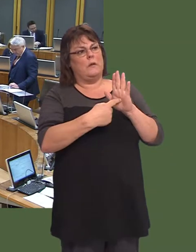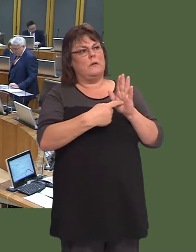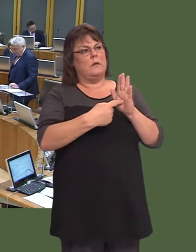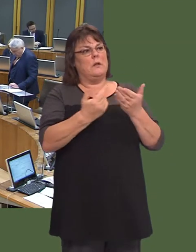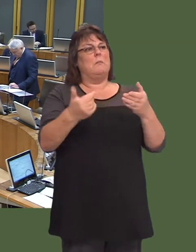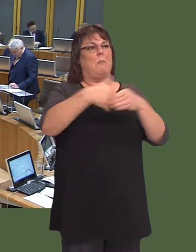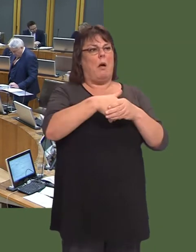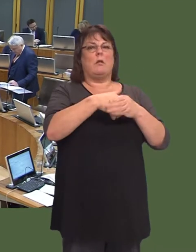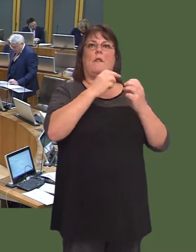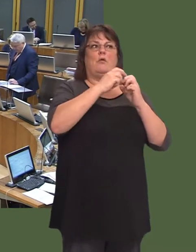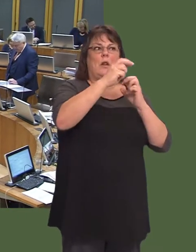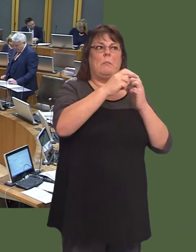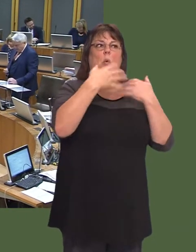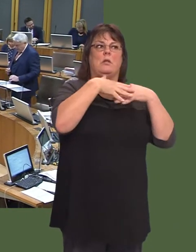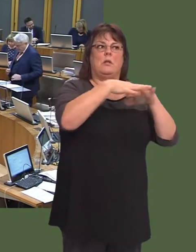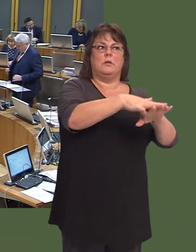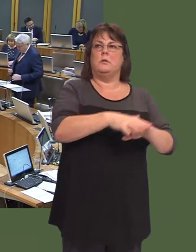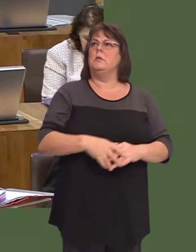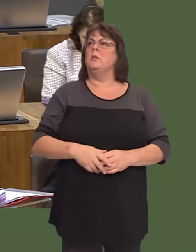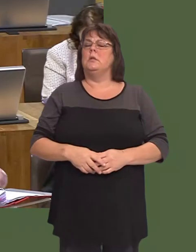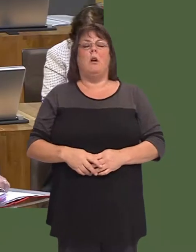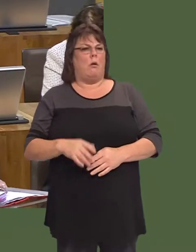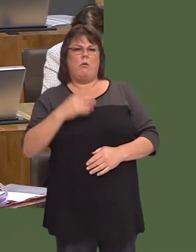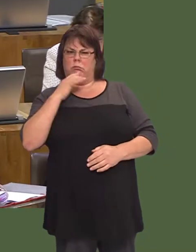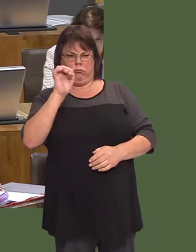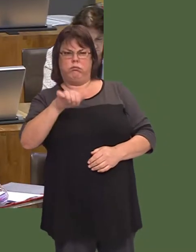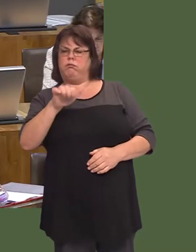yn rhan ganolog o gynlluniau teithio lleol? Carwyn Jones: Mae eín ganolog.